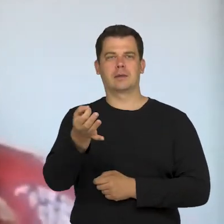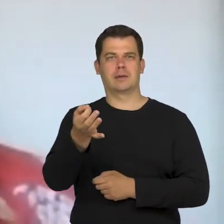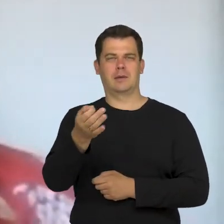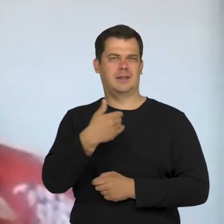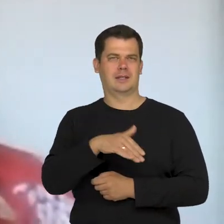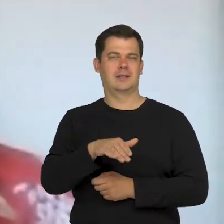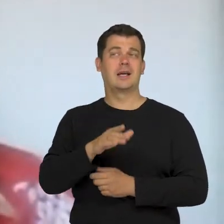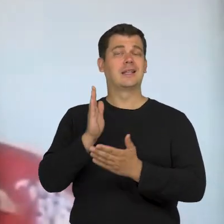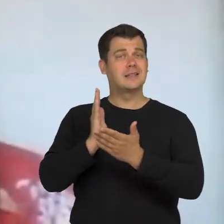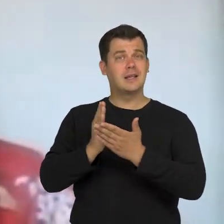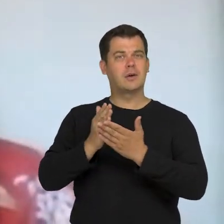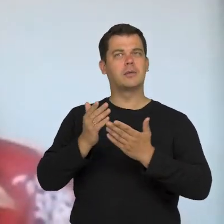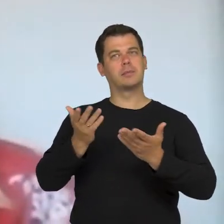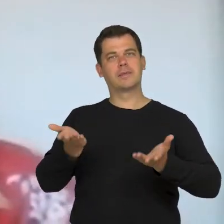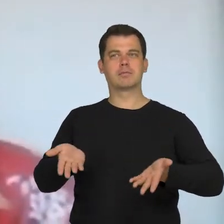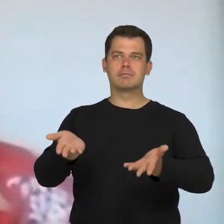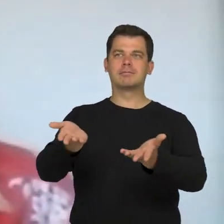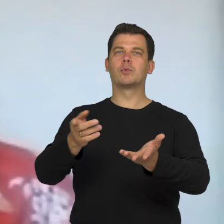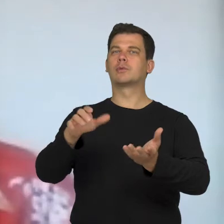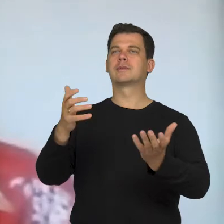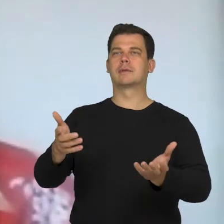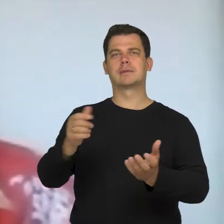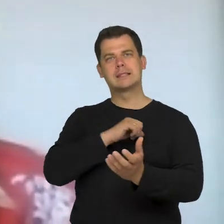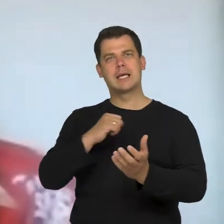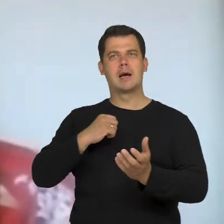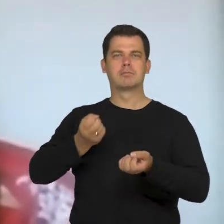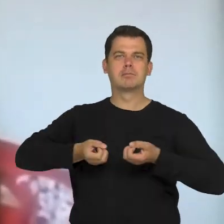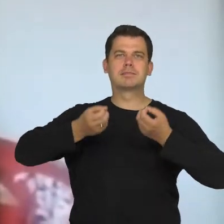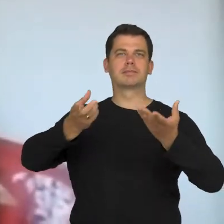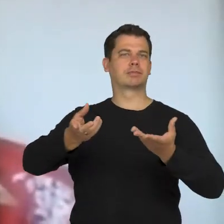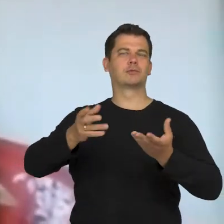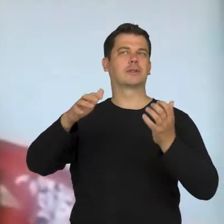but I want to create a space where you could, if you wish,